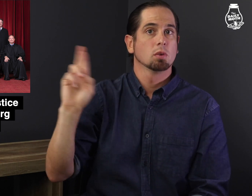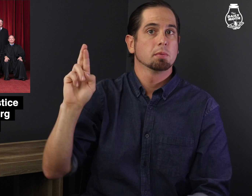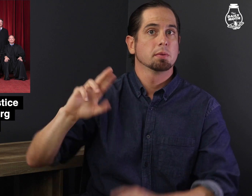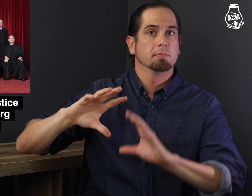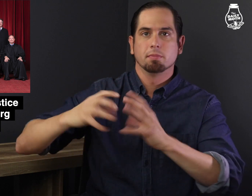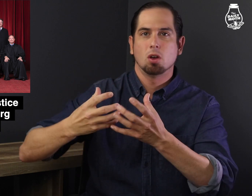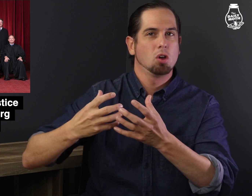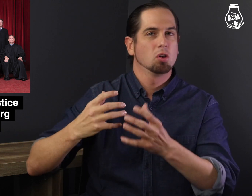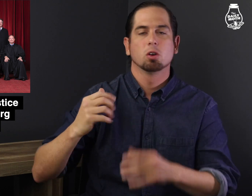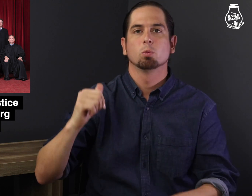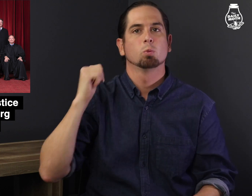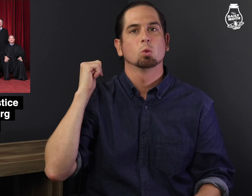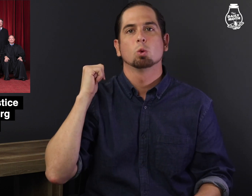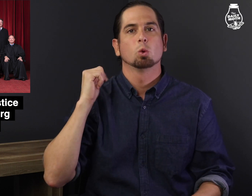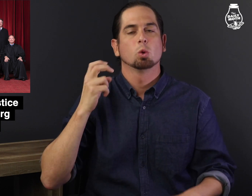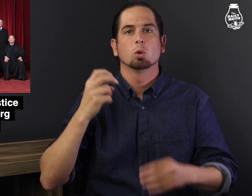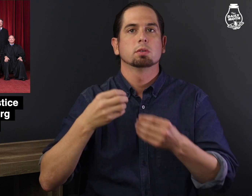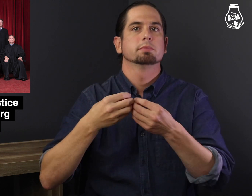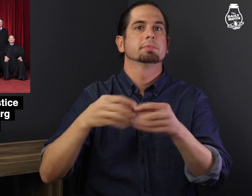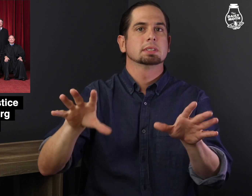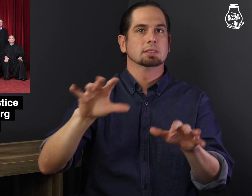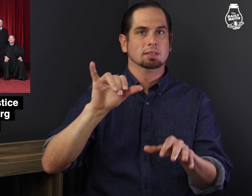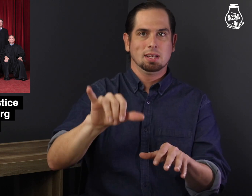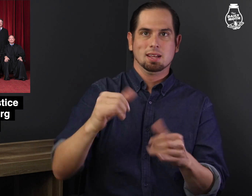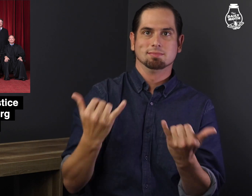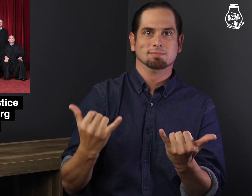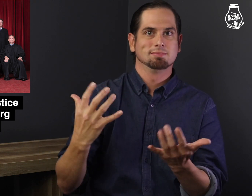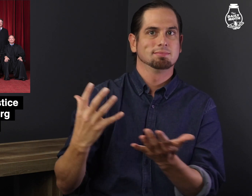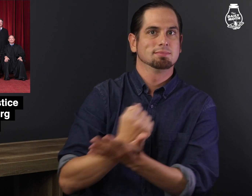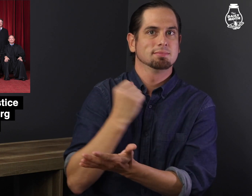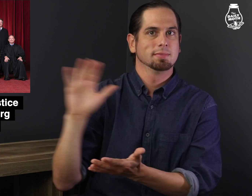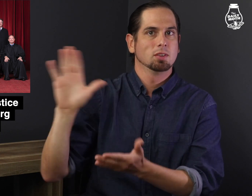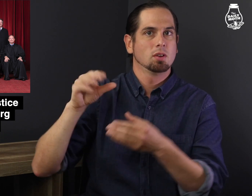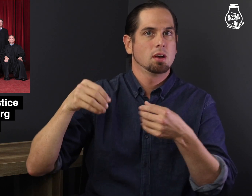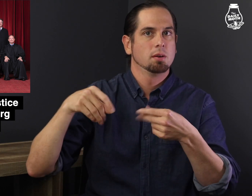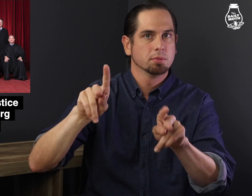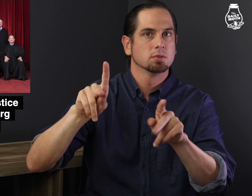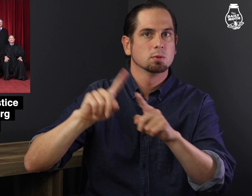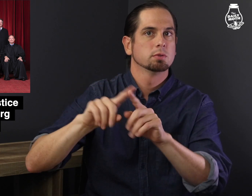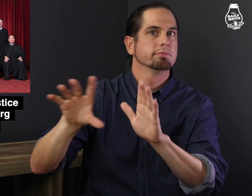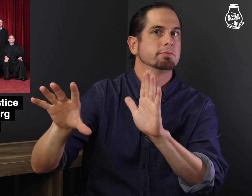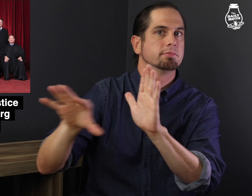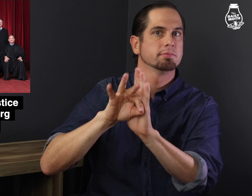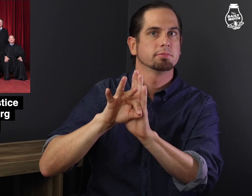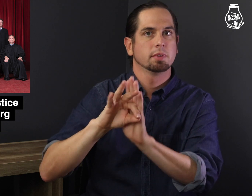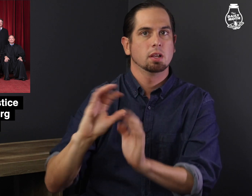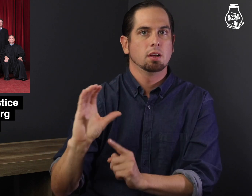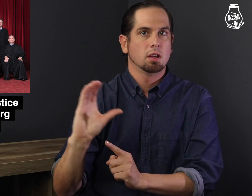the Republican Party will not miss this opportunity to appoint